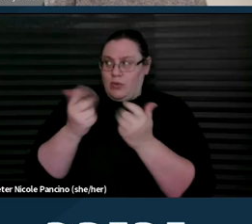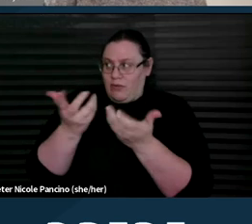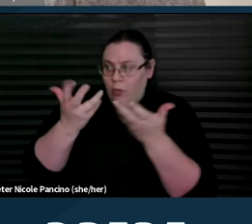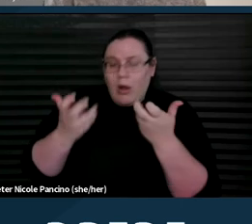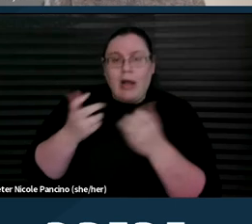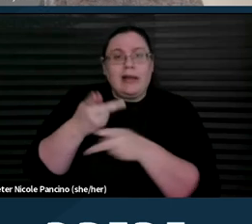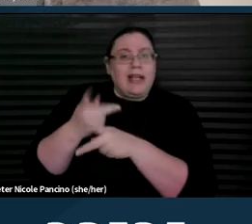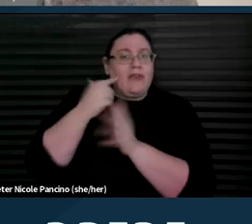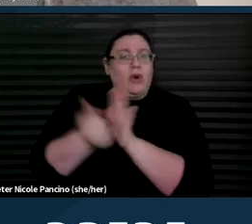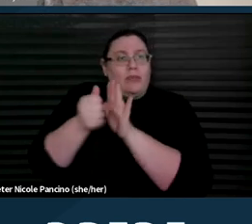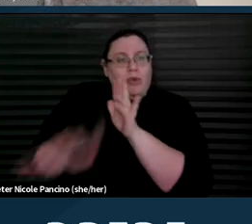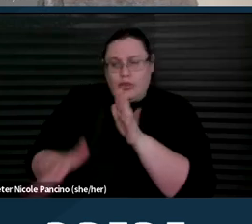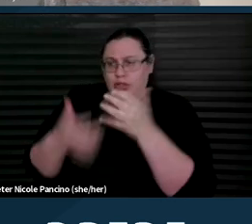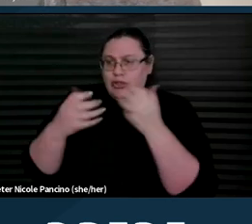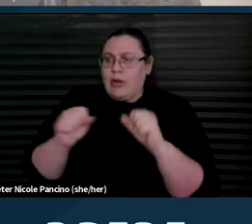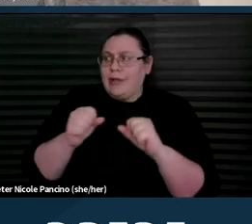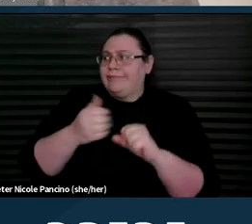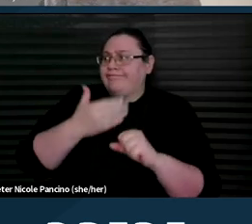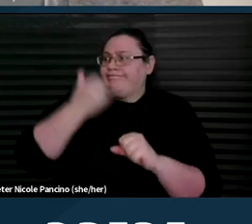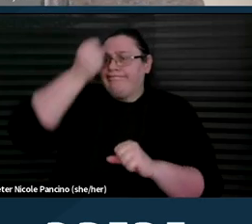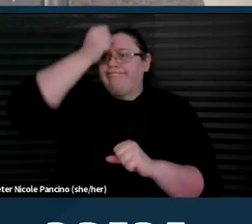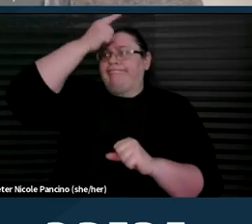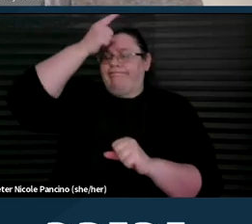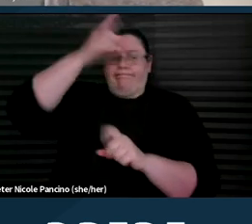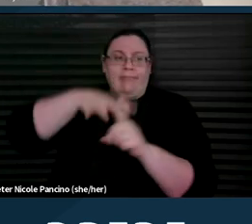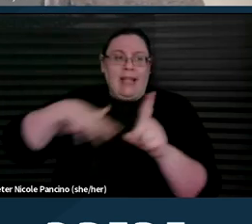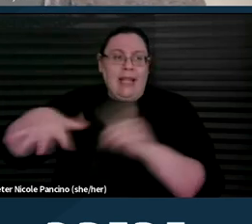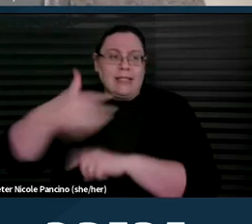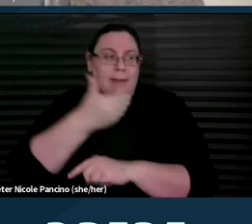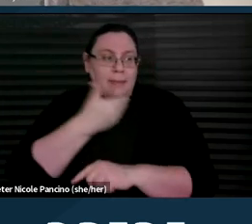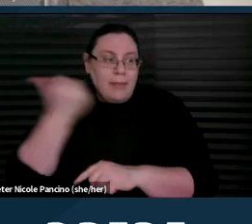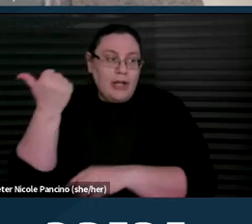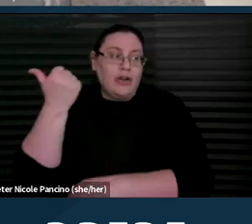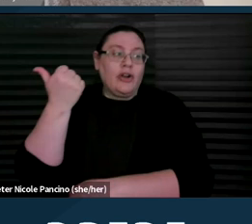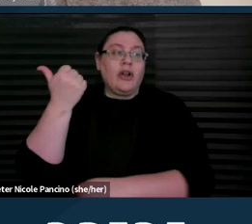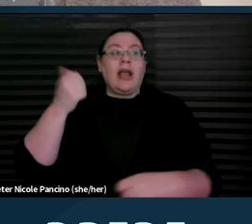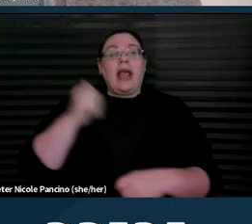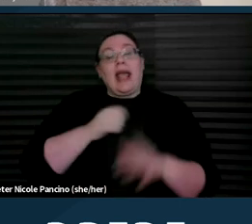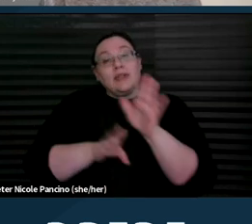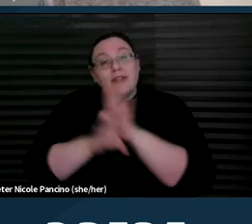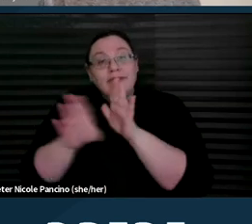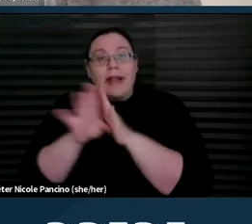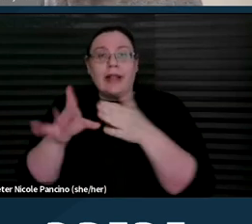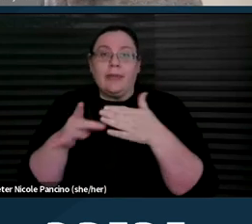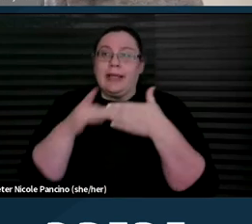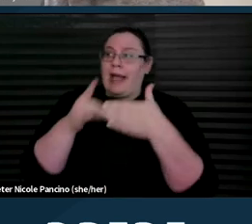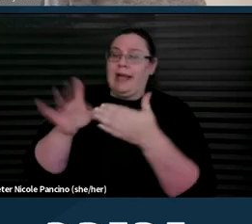to try to better understand this landscape and also try to develop guidance documents for providers